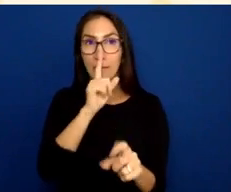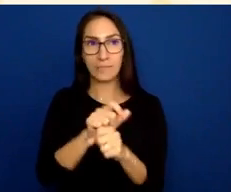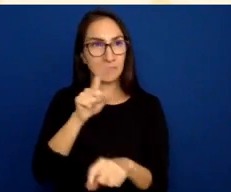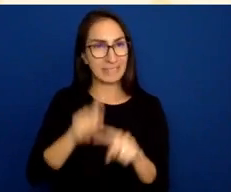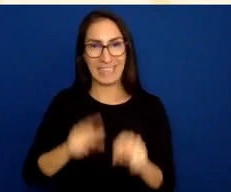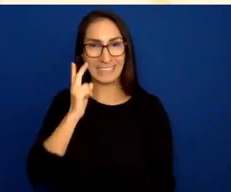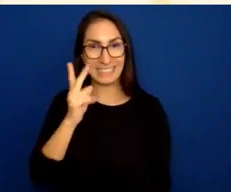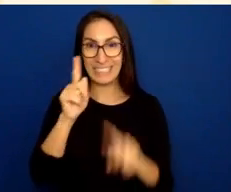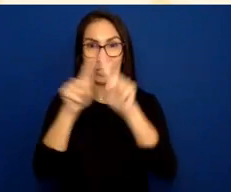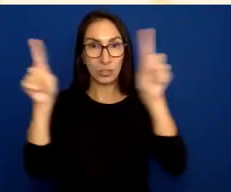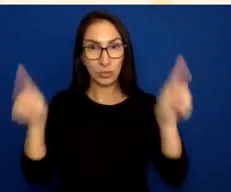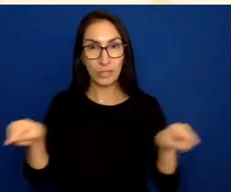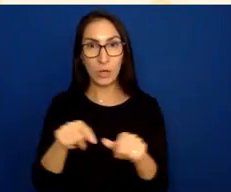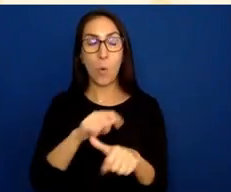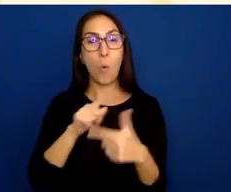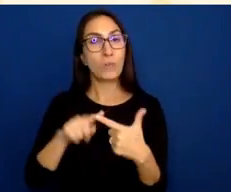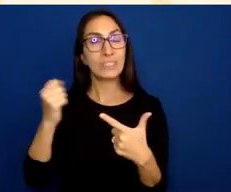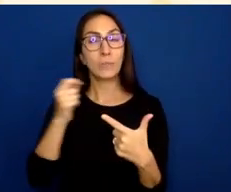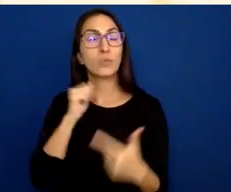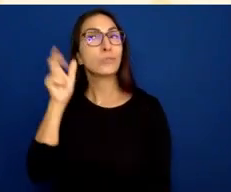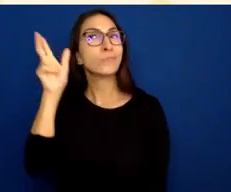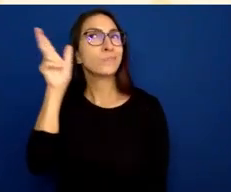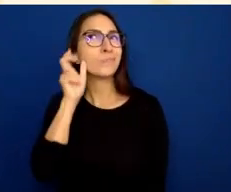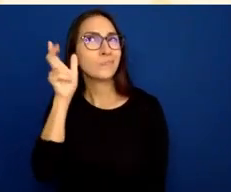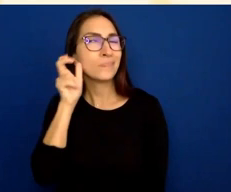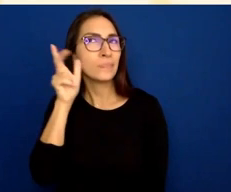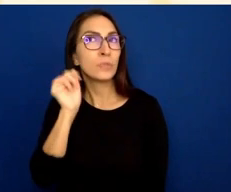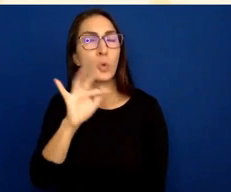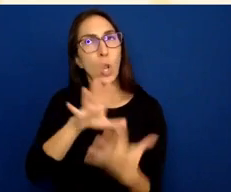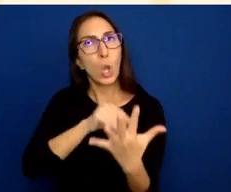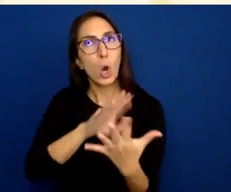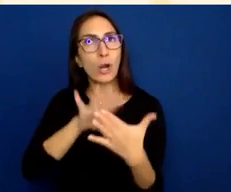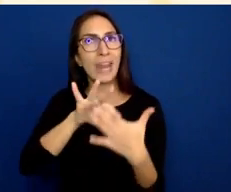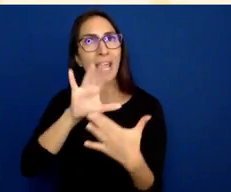who's trying to listen to your learning content, but they don't have the screen in front of them.